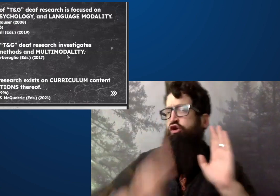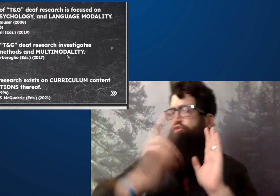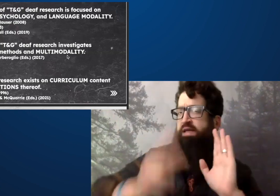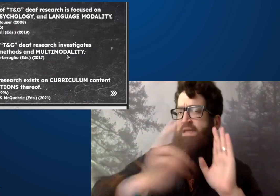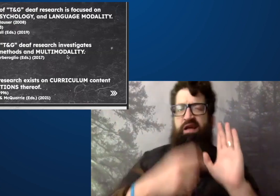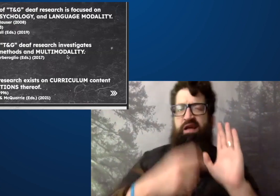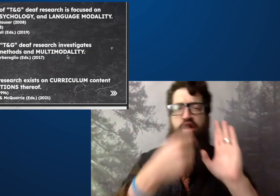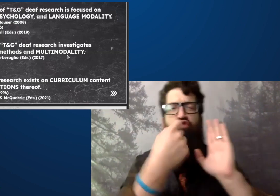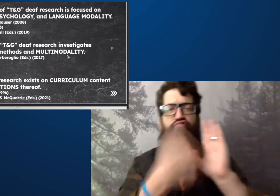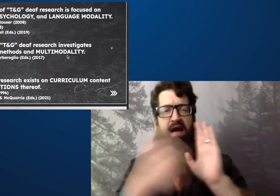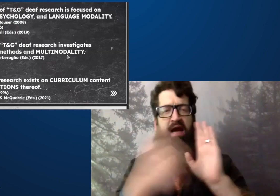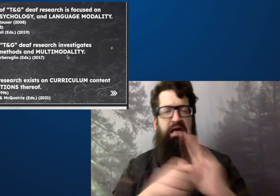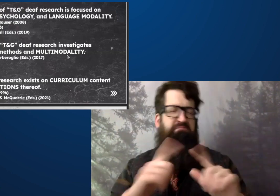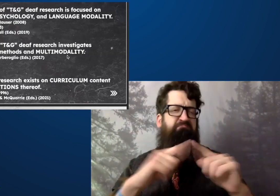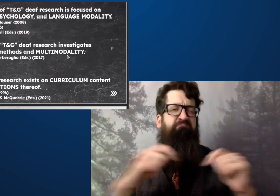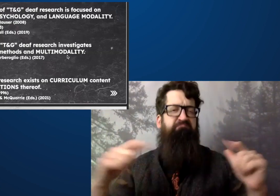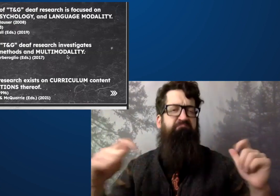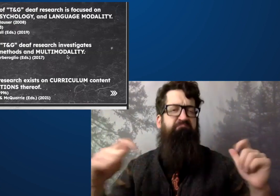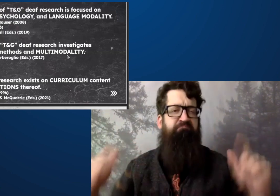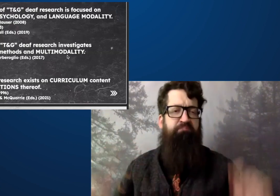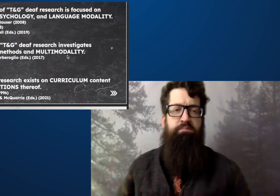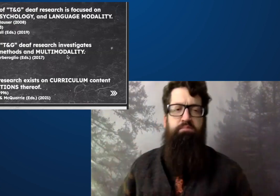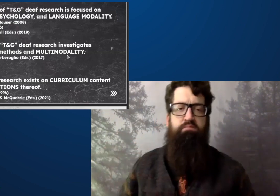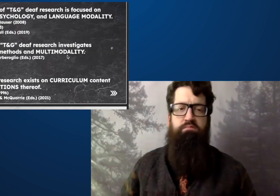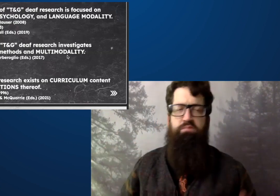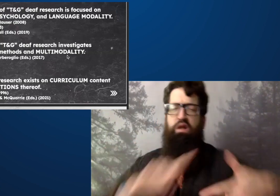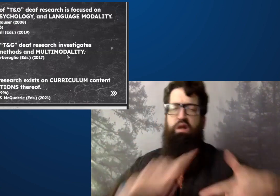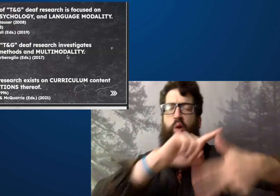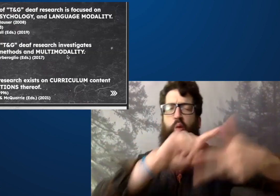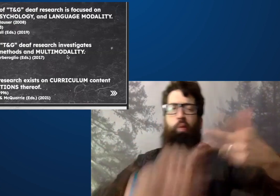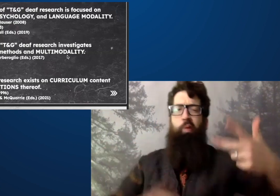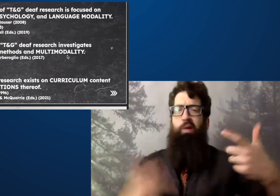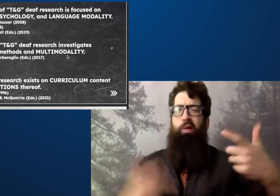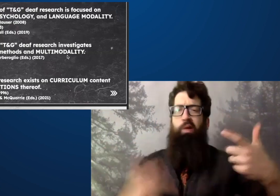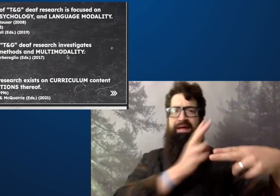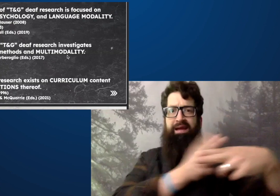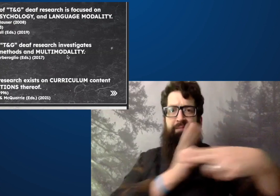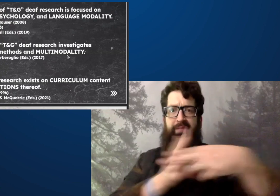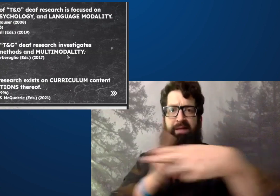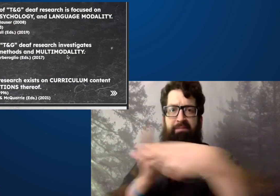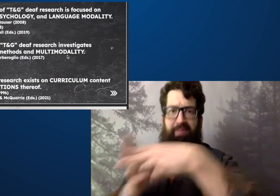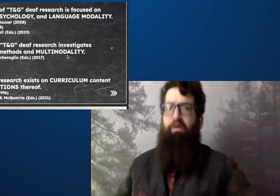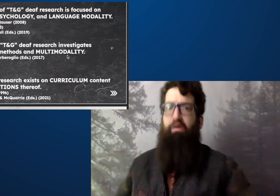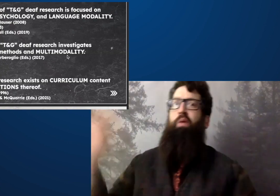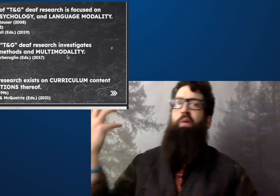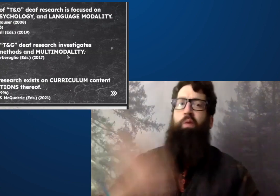It could be sign language. It can be spoken language, even written language.